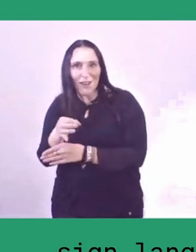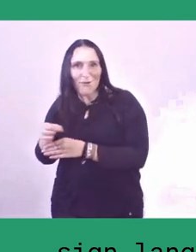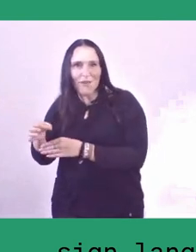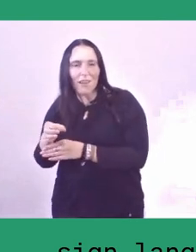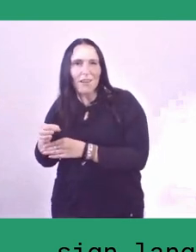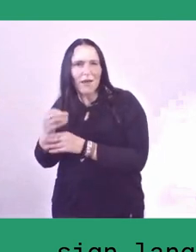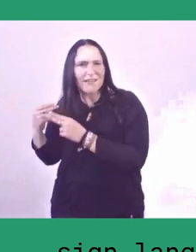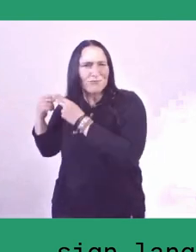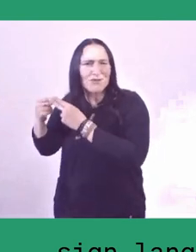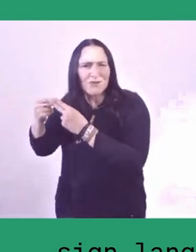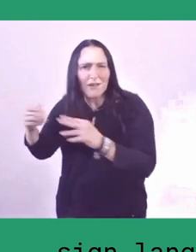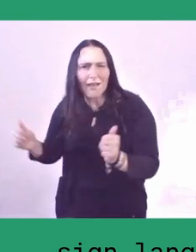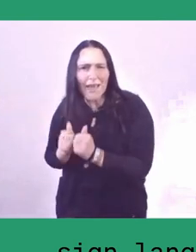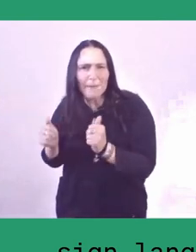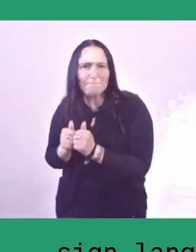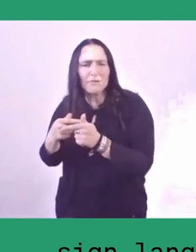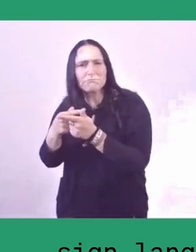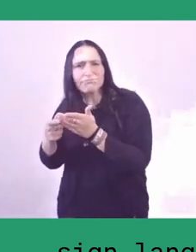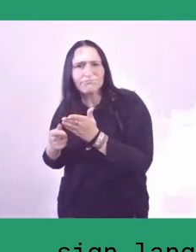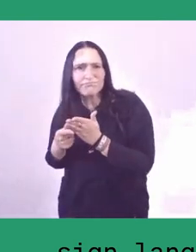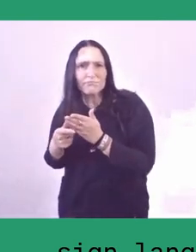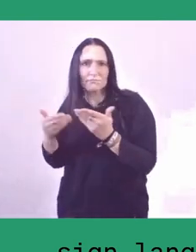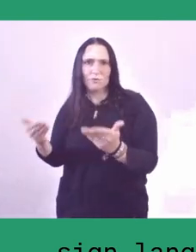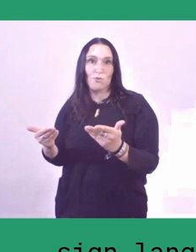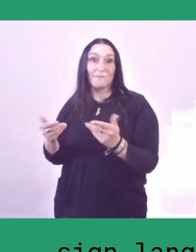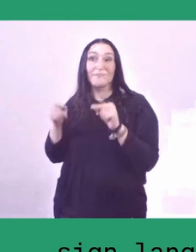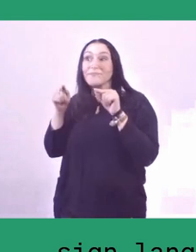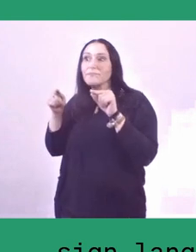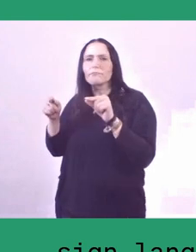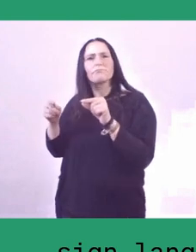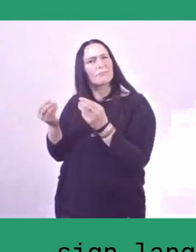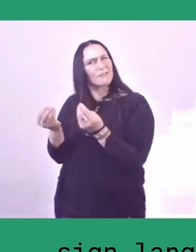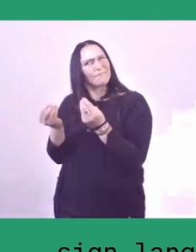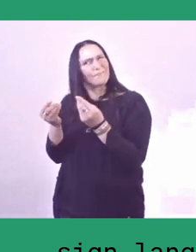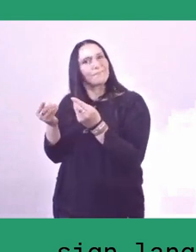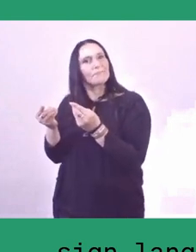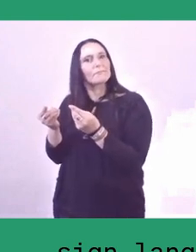This is still something that we need to bolster,